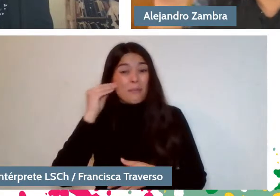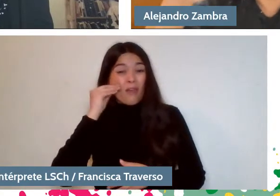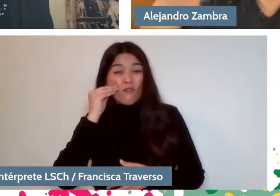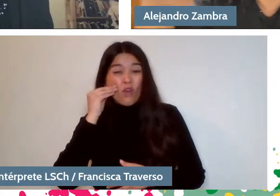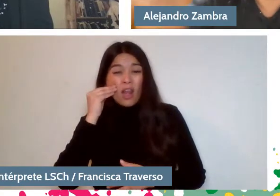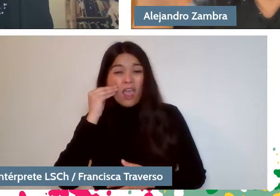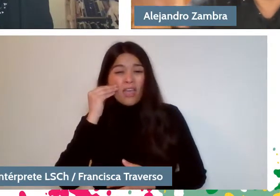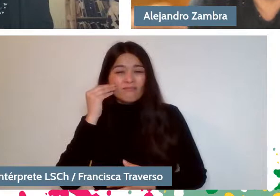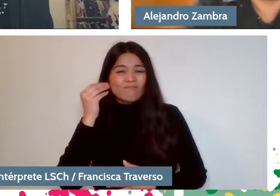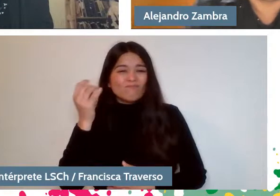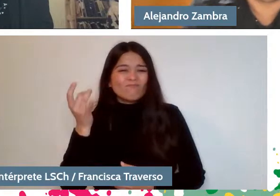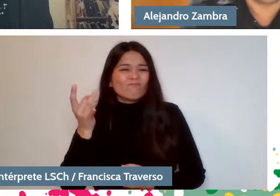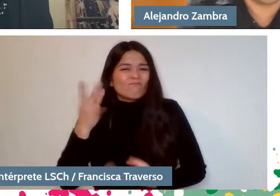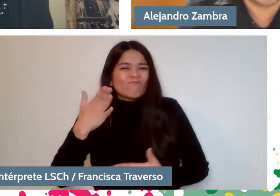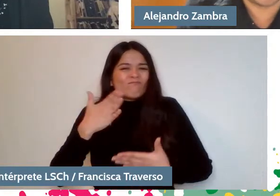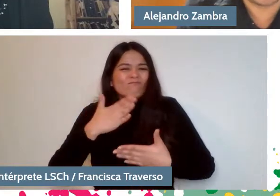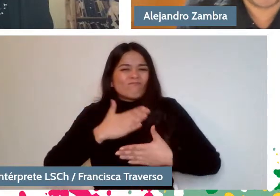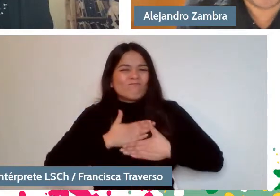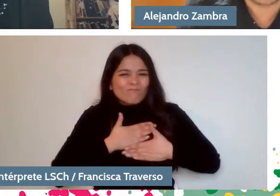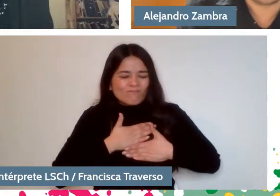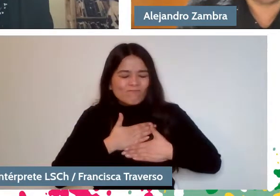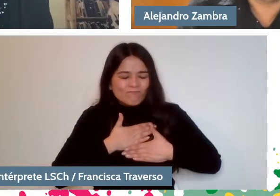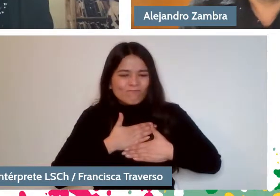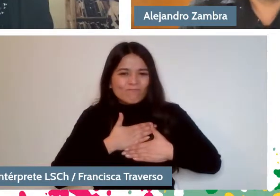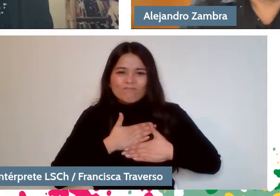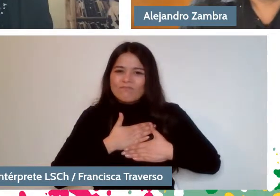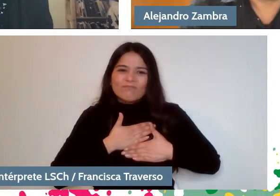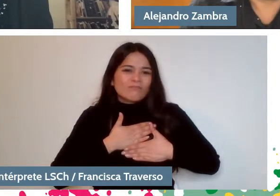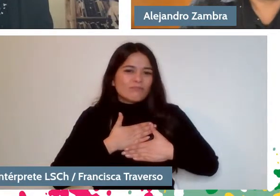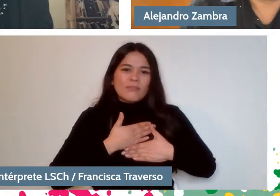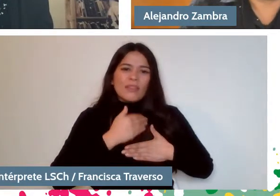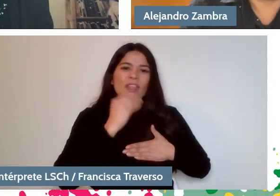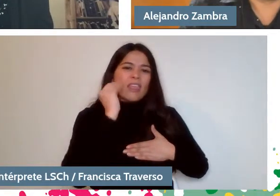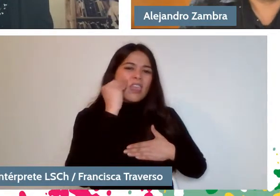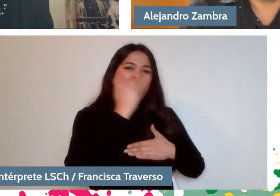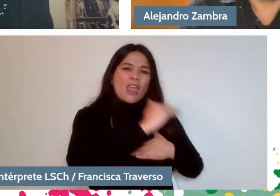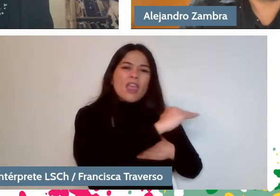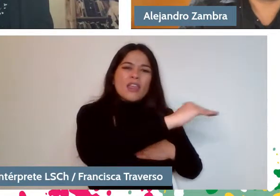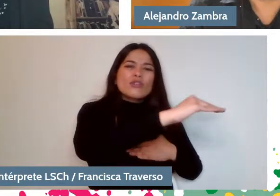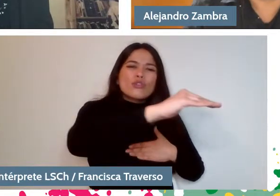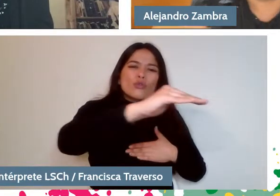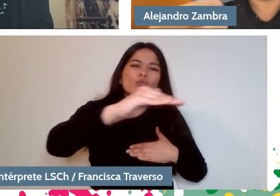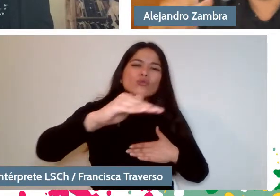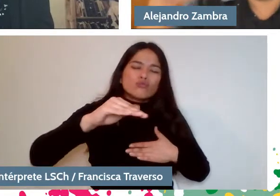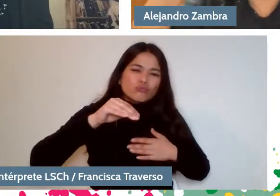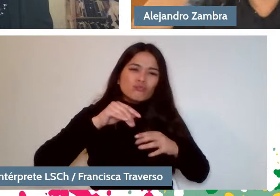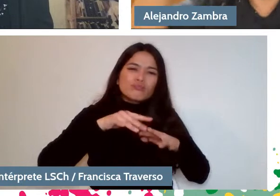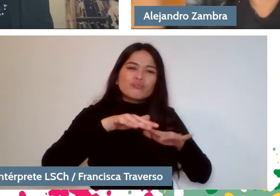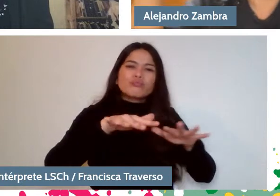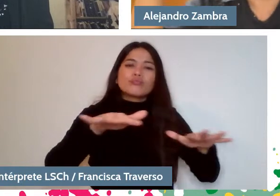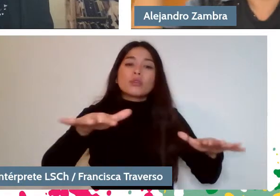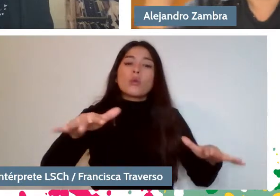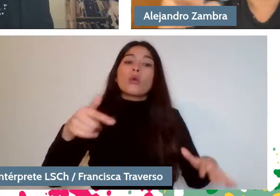and that of all her grandchildren. And when I got to literature it came from there,